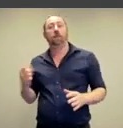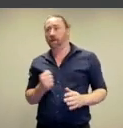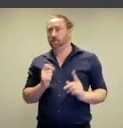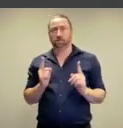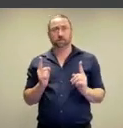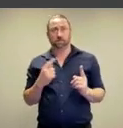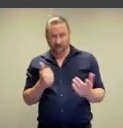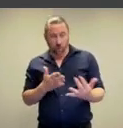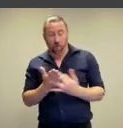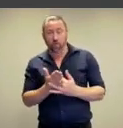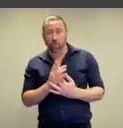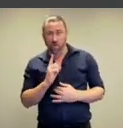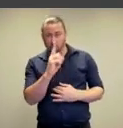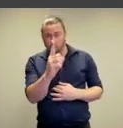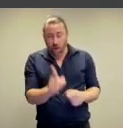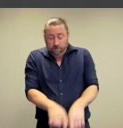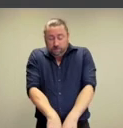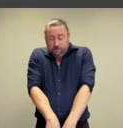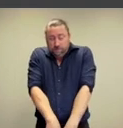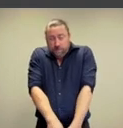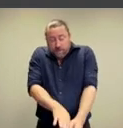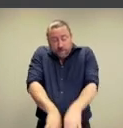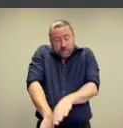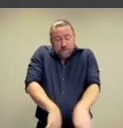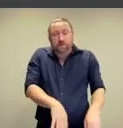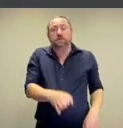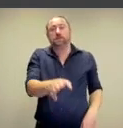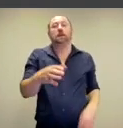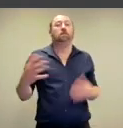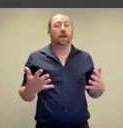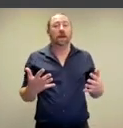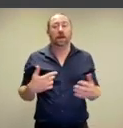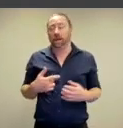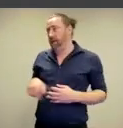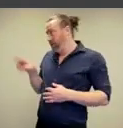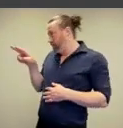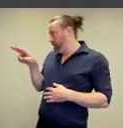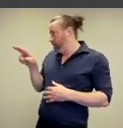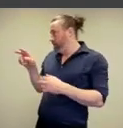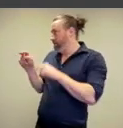squeeze between the artist's bodies,